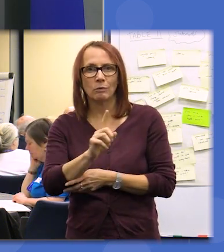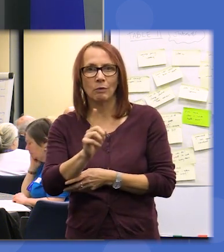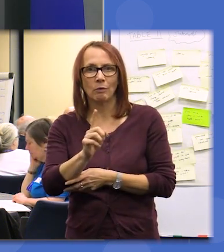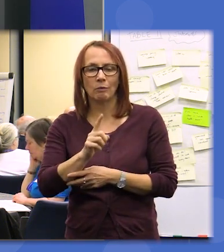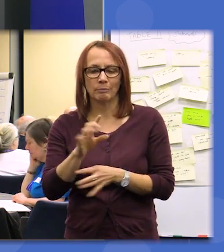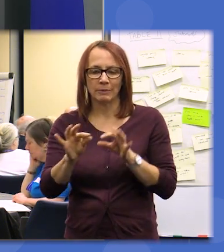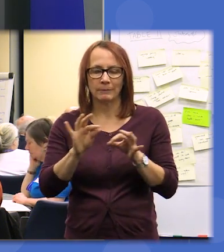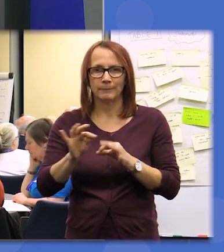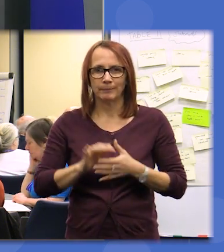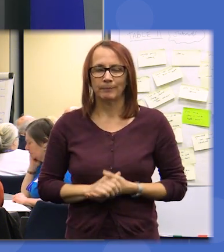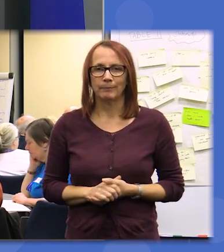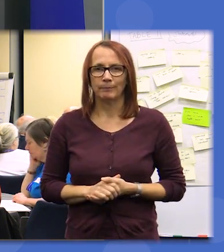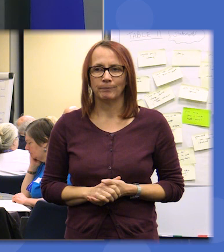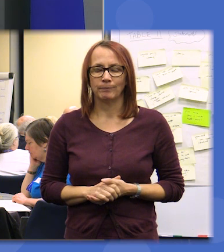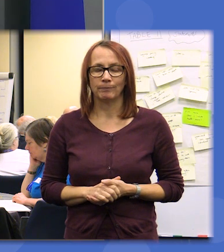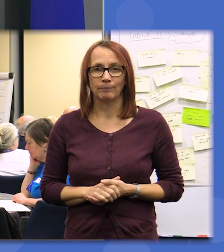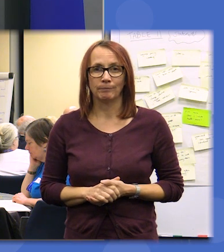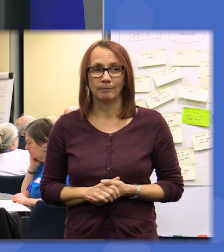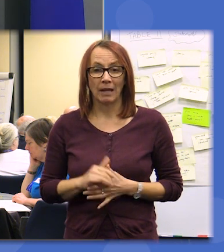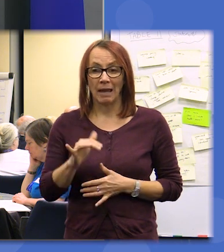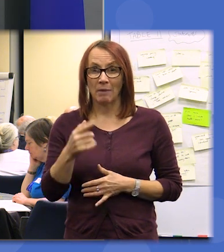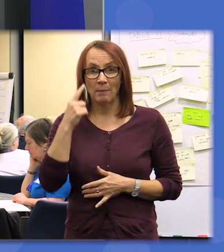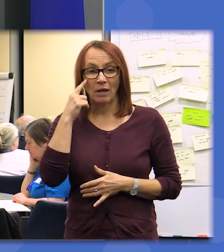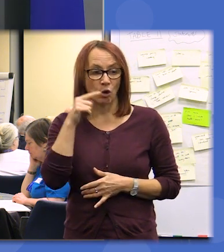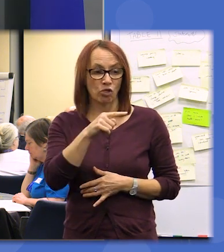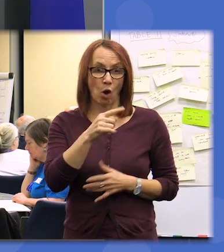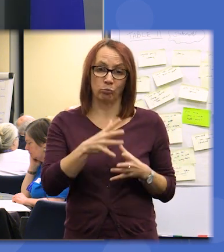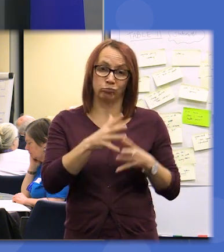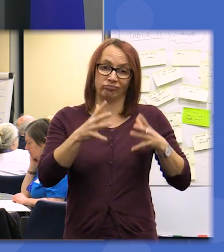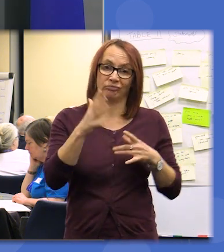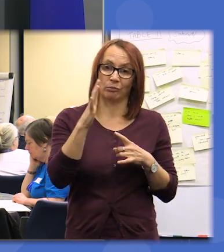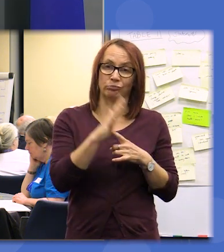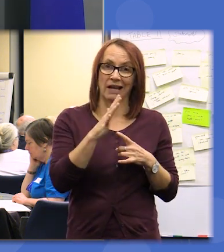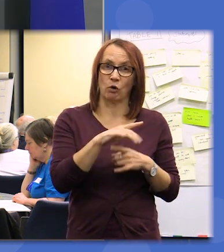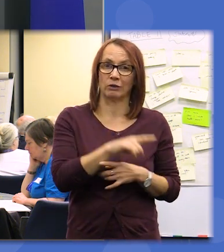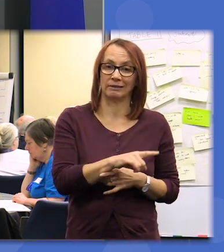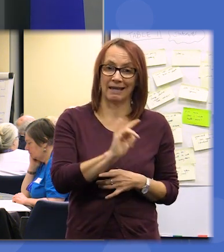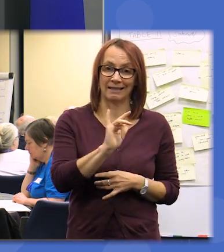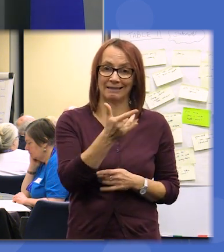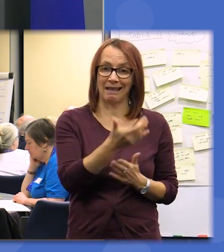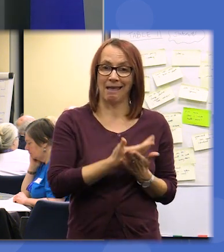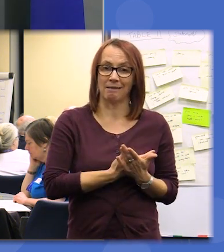actually it may be the case that even though you thought things were really high priorities for that common statement on the kind of Scotland in